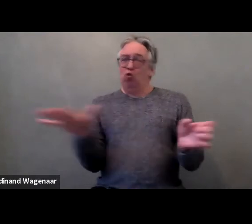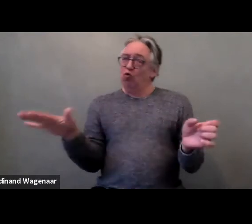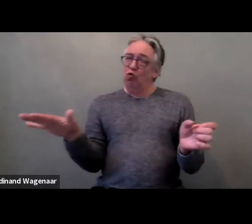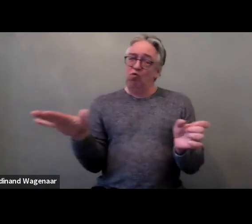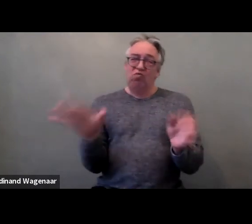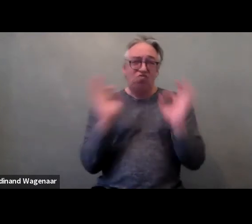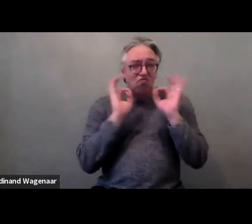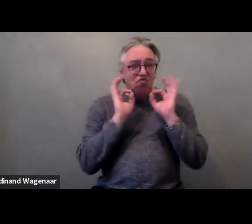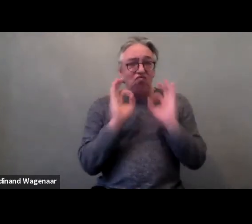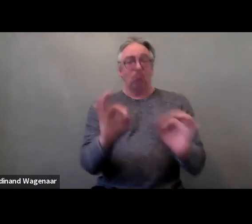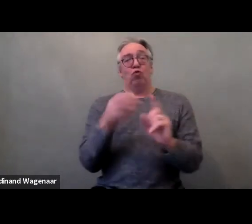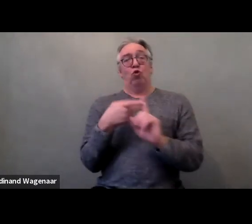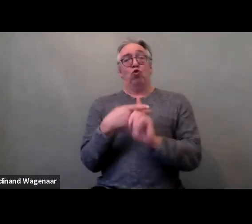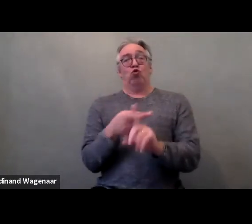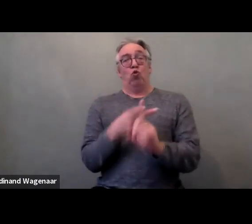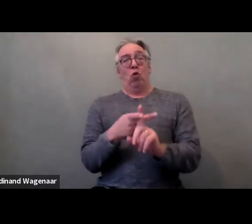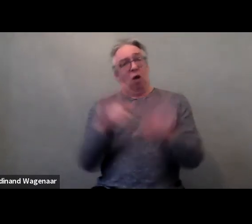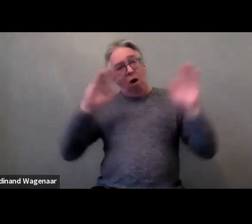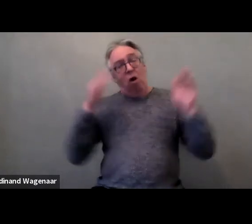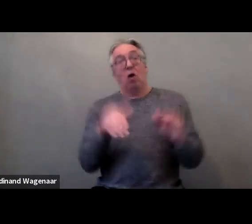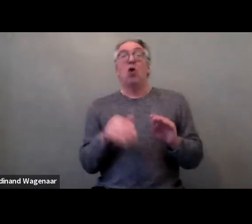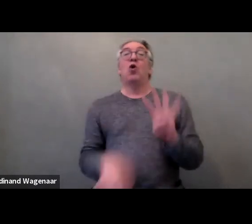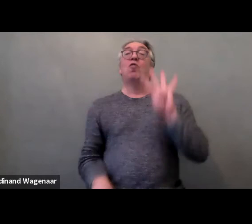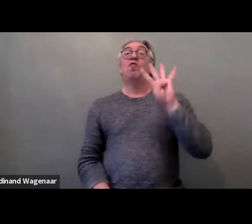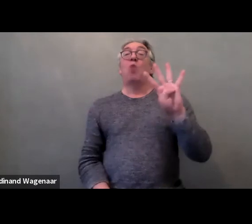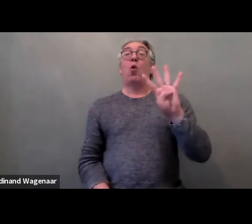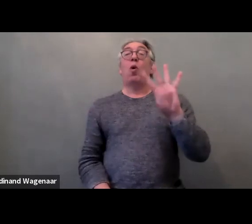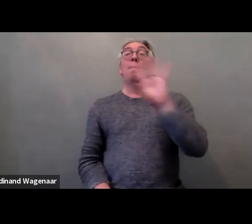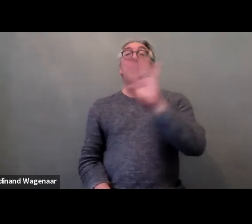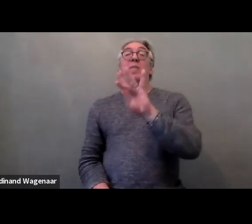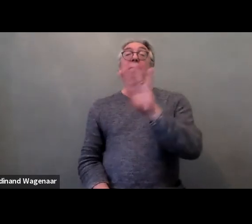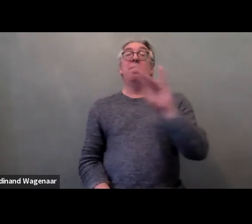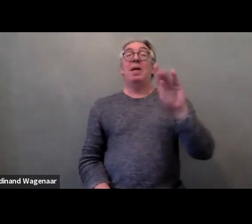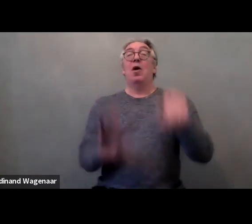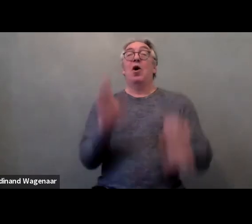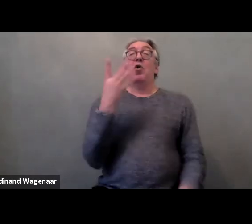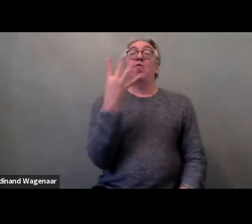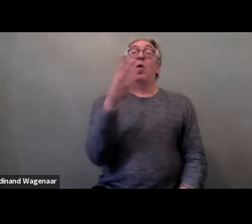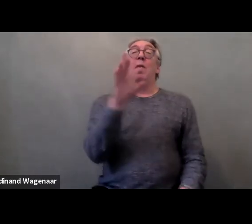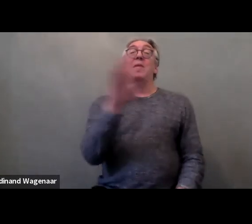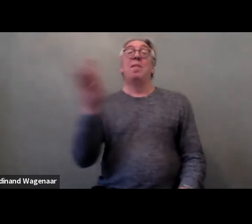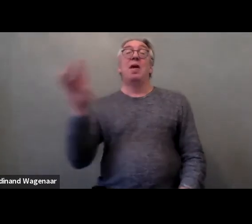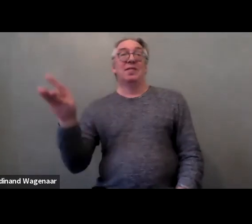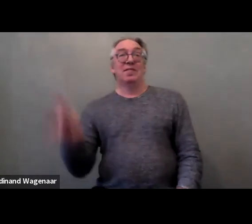And it addresses four macro areas that is generally referred to